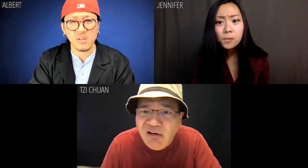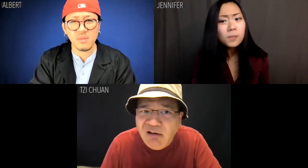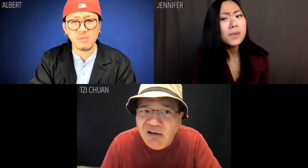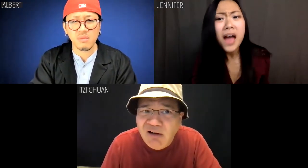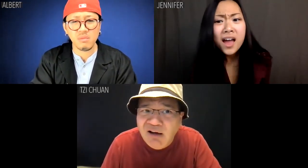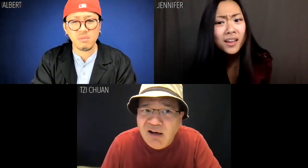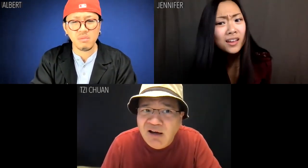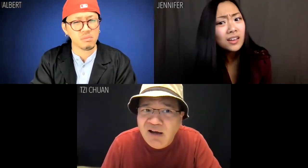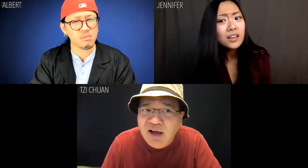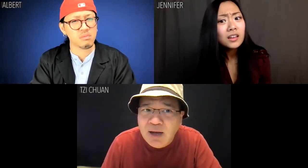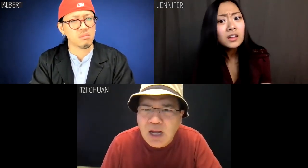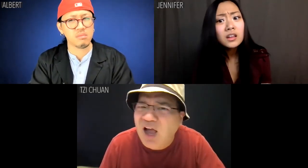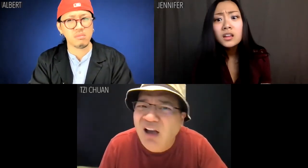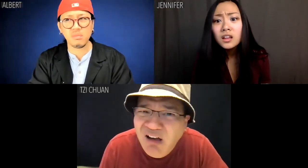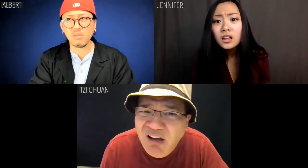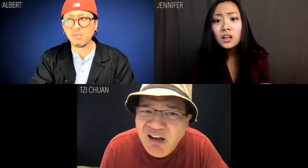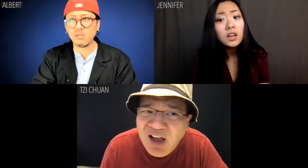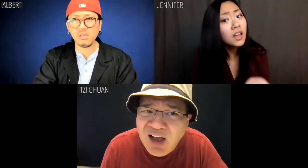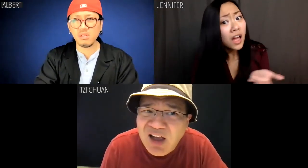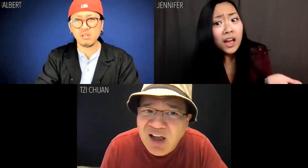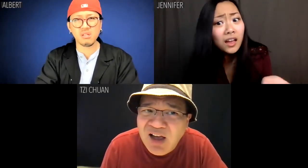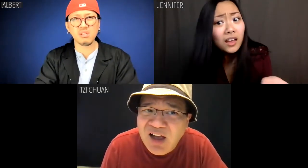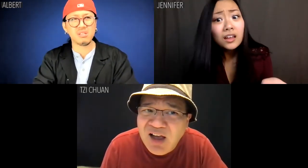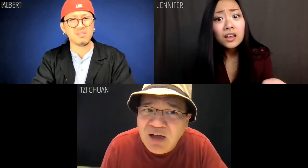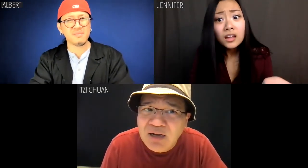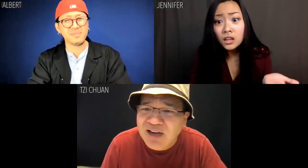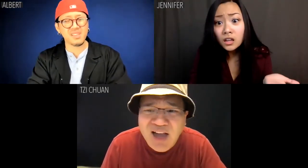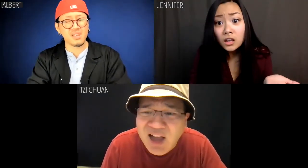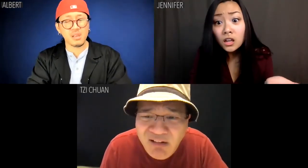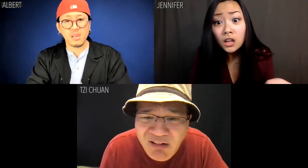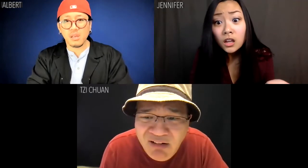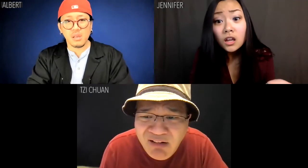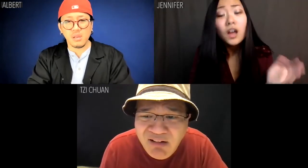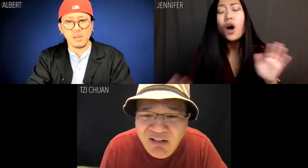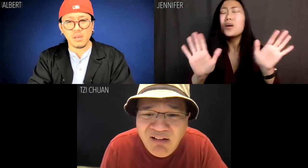Jennifer: Ah? Tzi Chuan: Ah? Jennifer: Ah? Tzi Chuan: Ah?